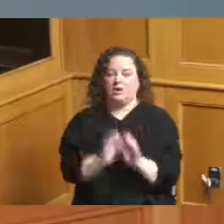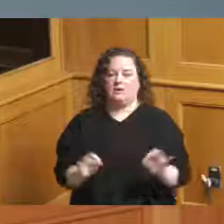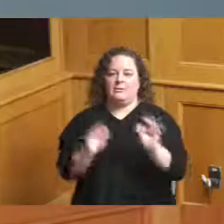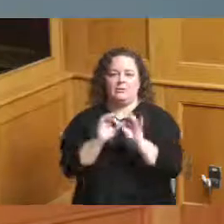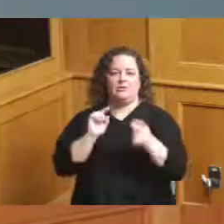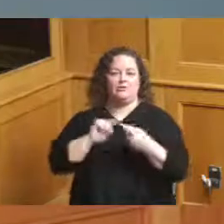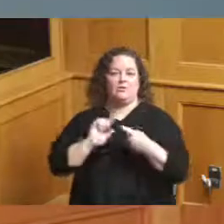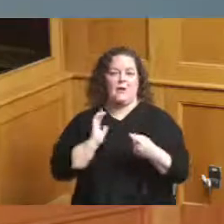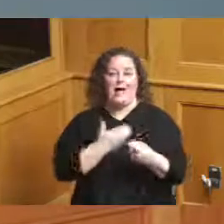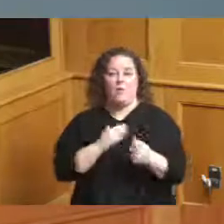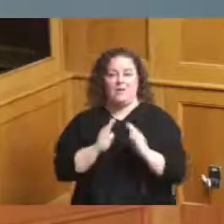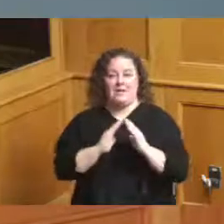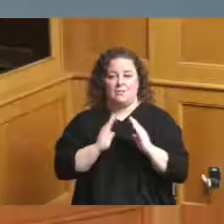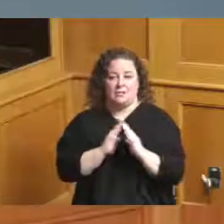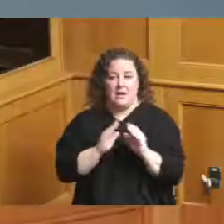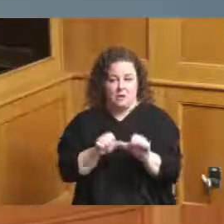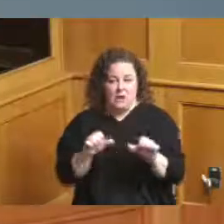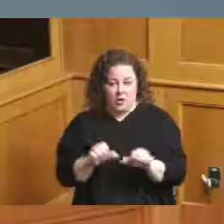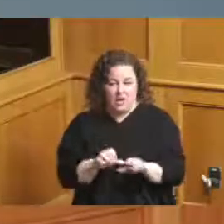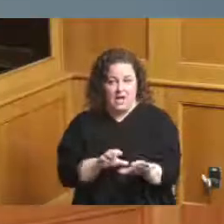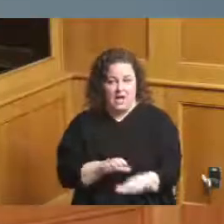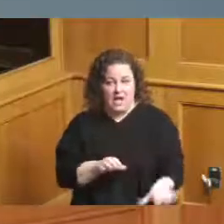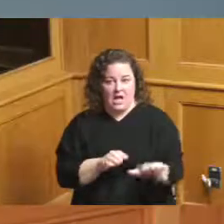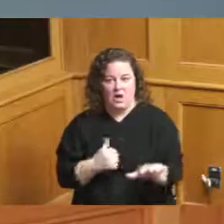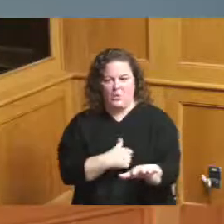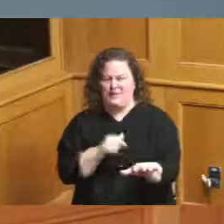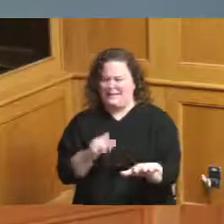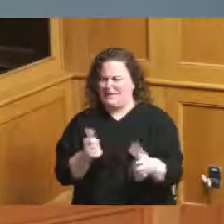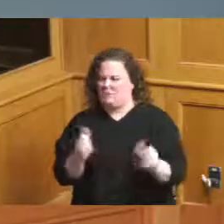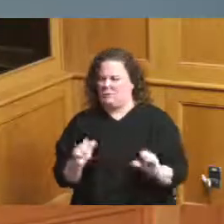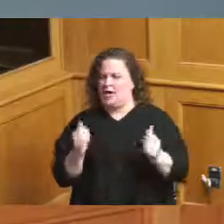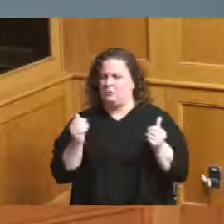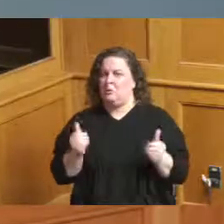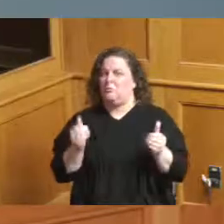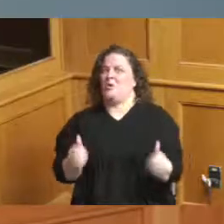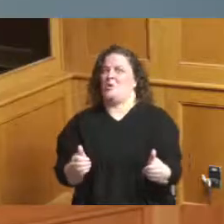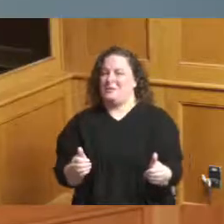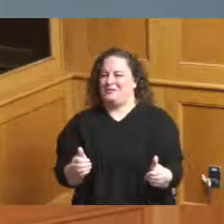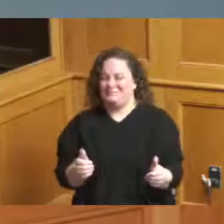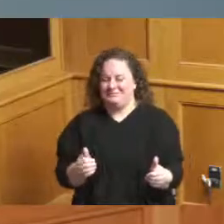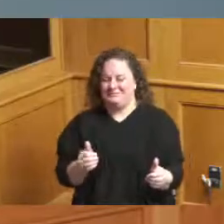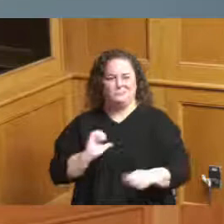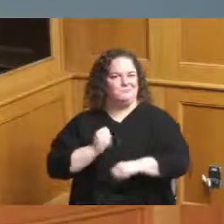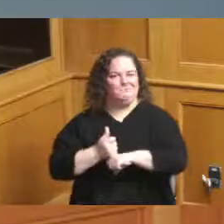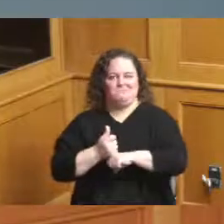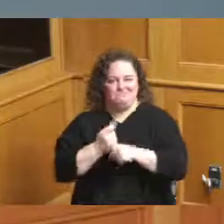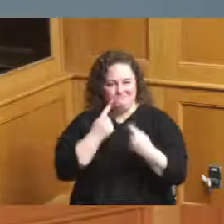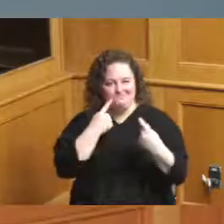we need to move forward to make that happen but to ensure that we're all in agreement